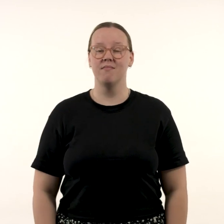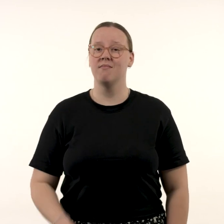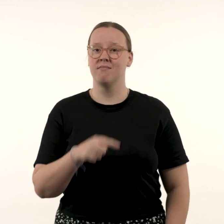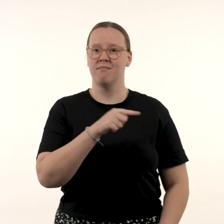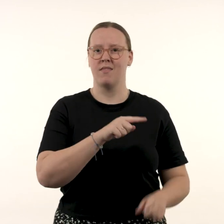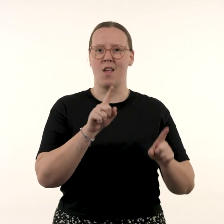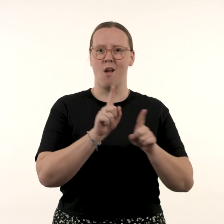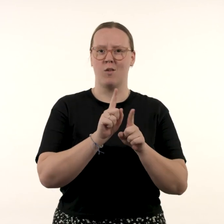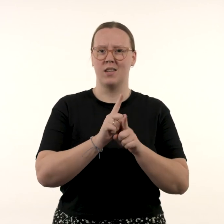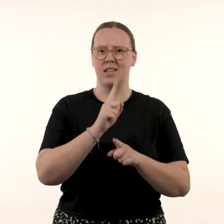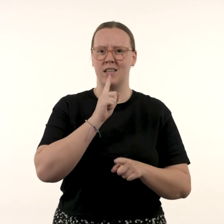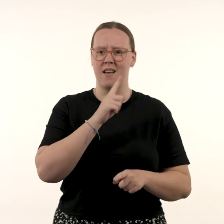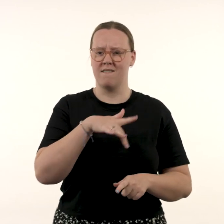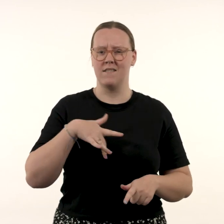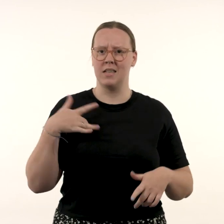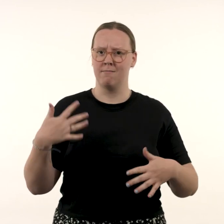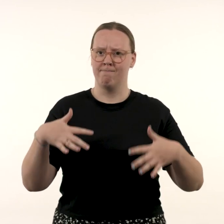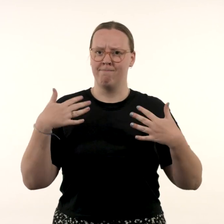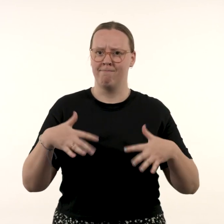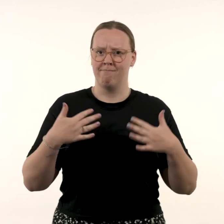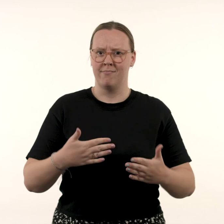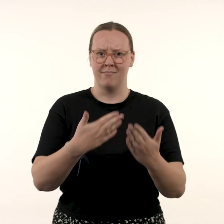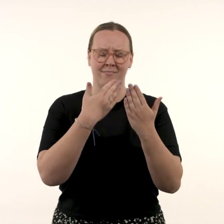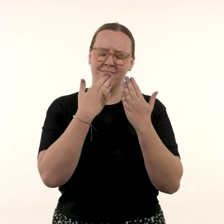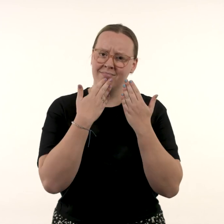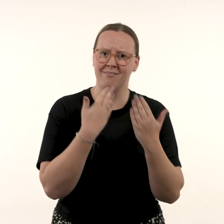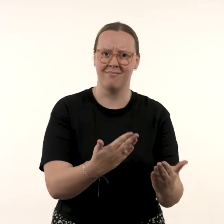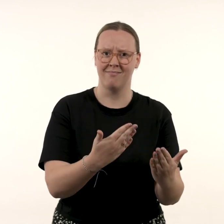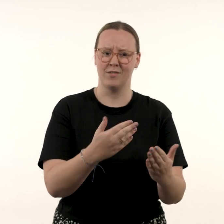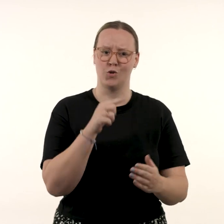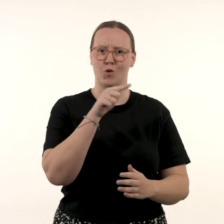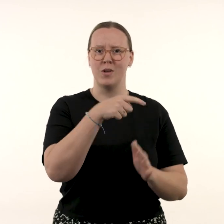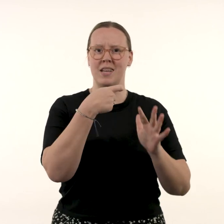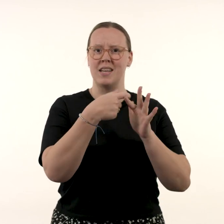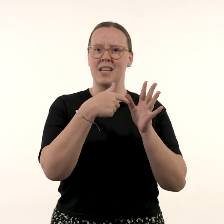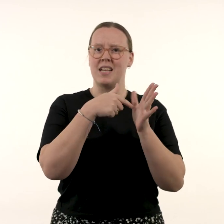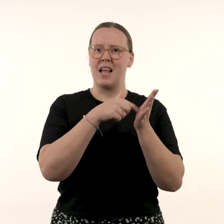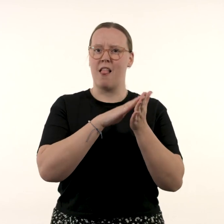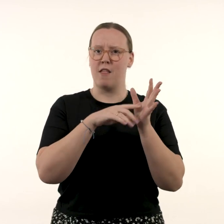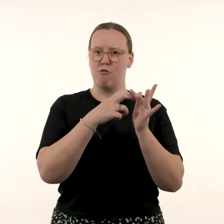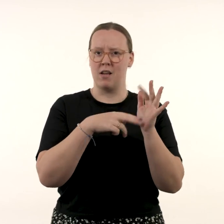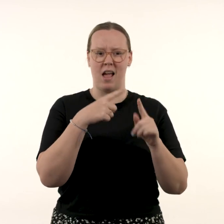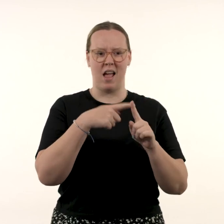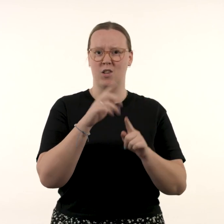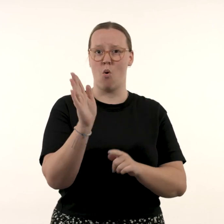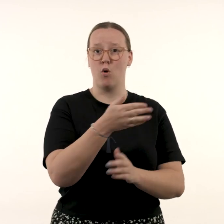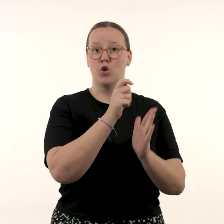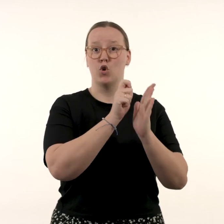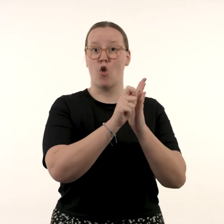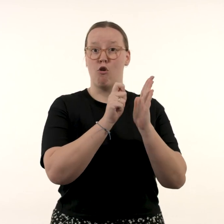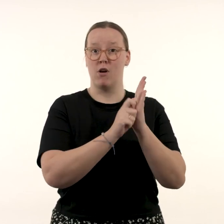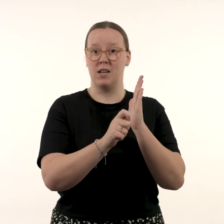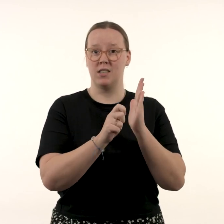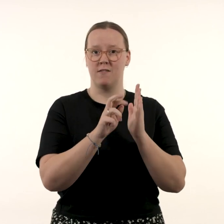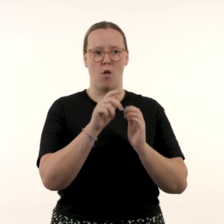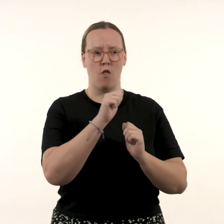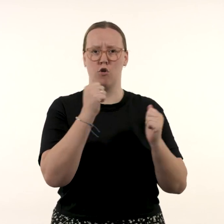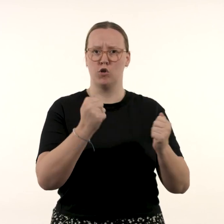‘I feel tremendous gratitude towards Katharine and all journalists